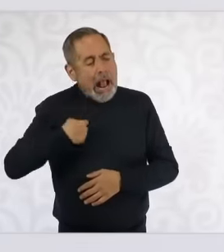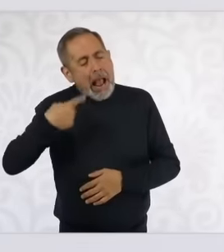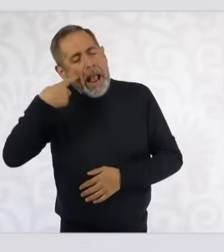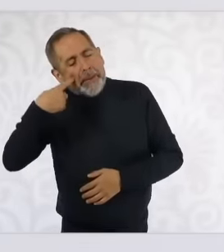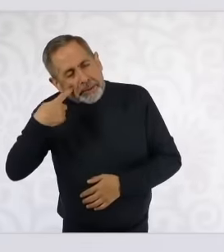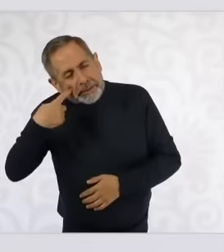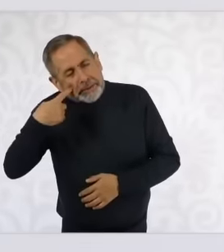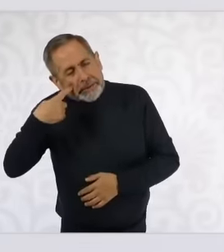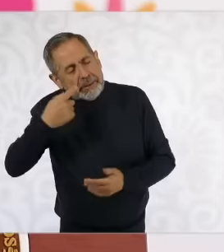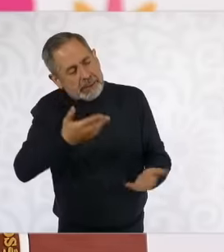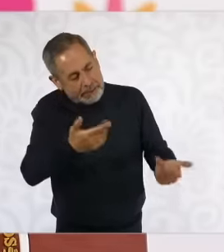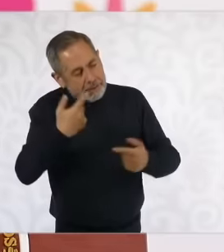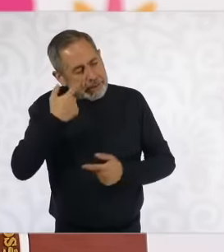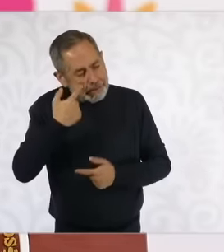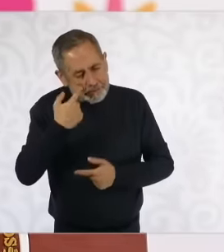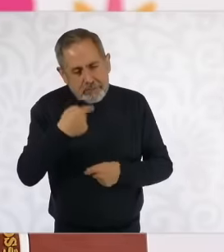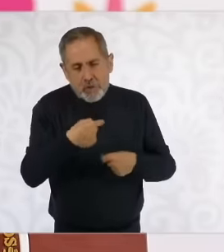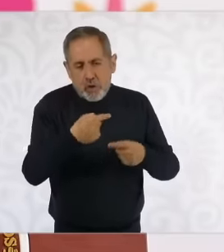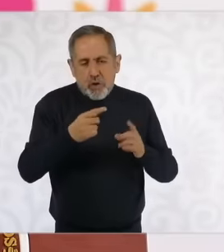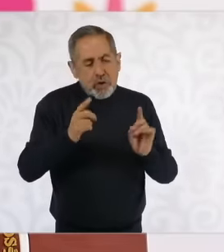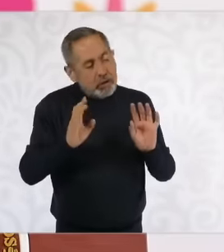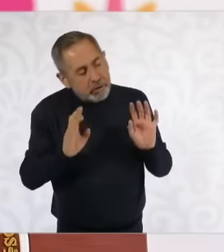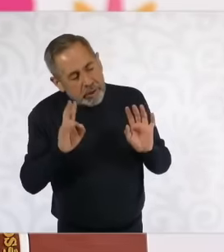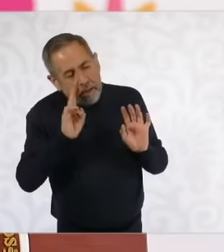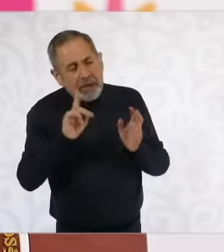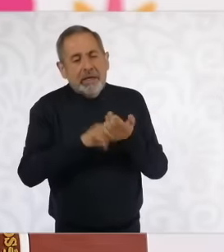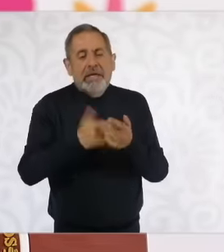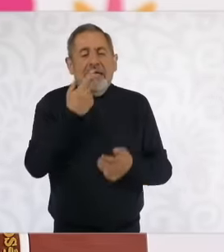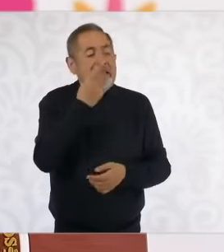the ministers and the ministers to see how